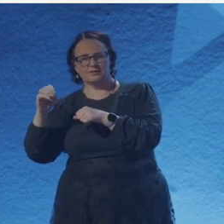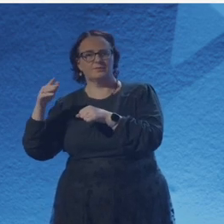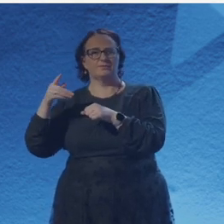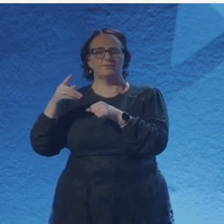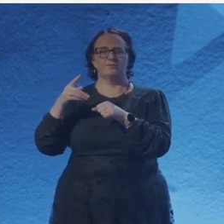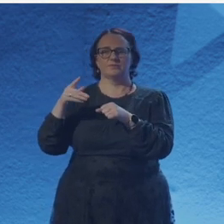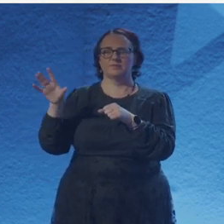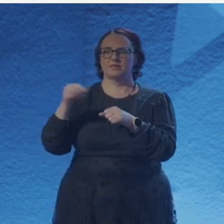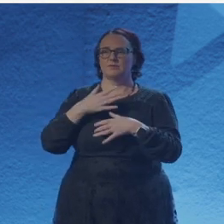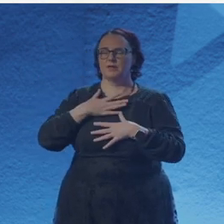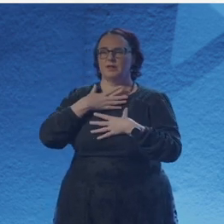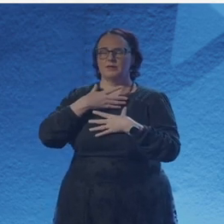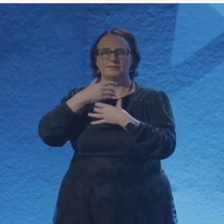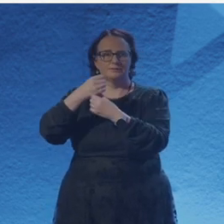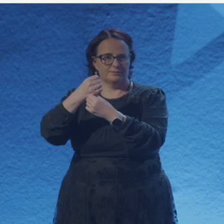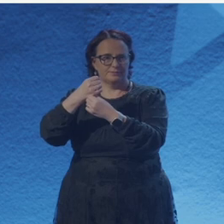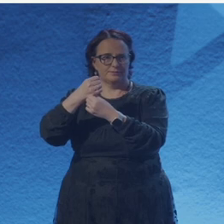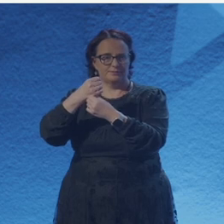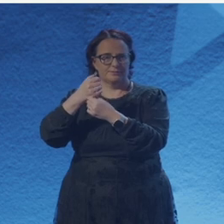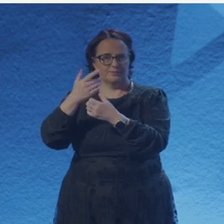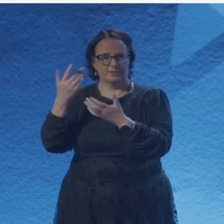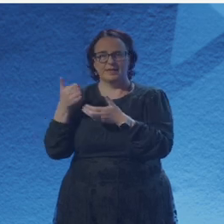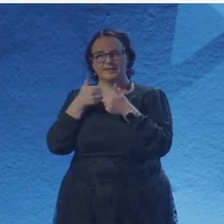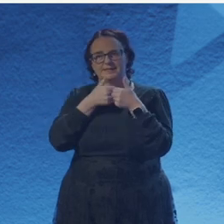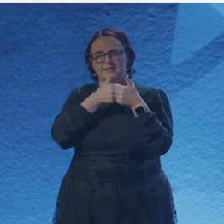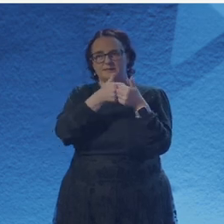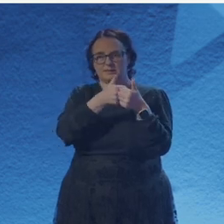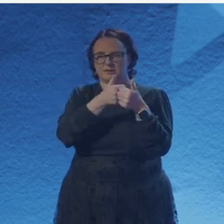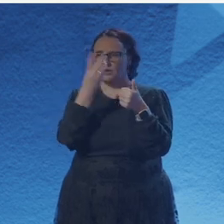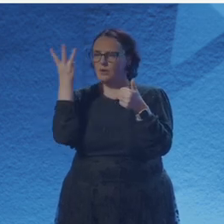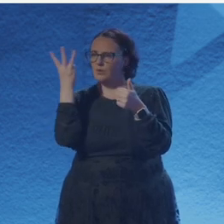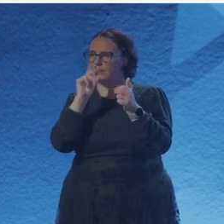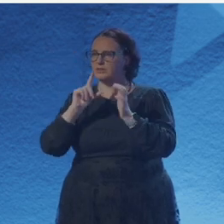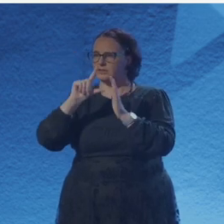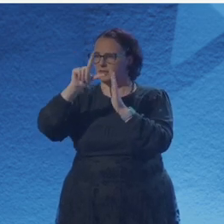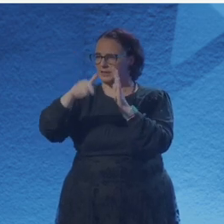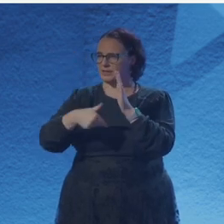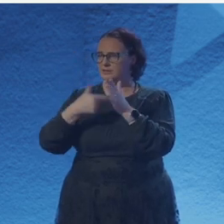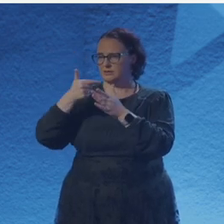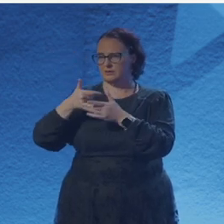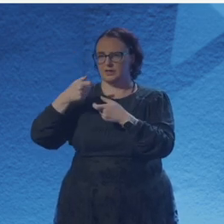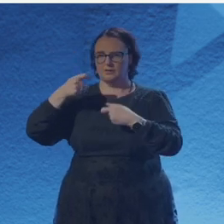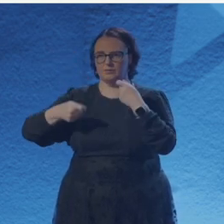one more sacred law. The others play at minor parts.